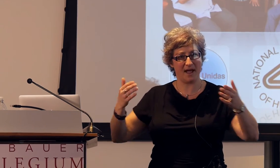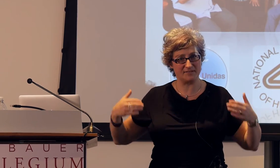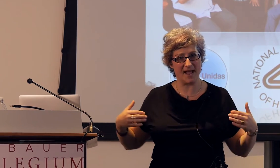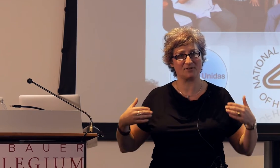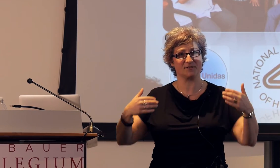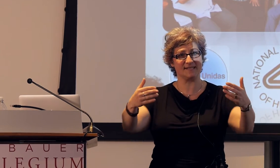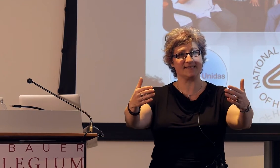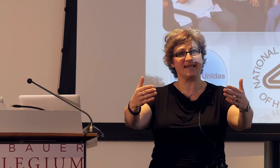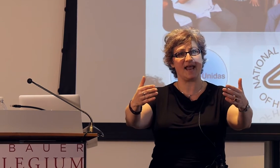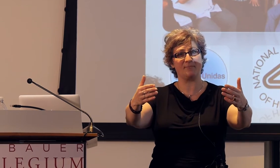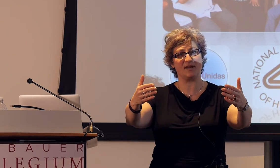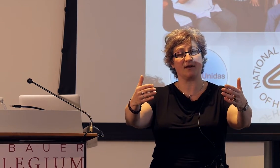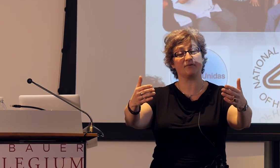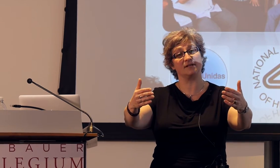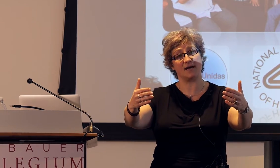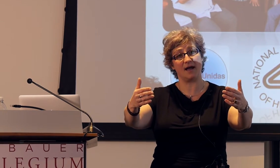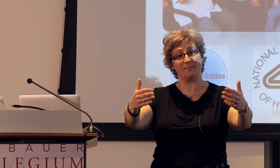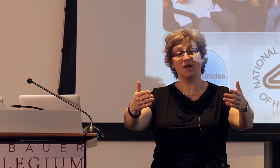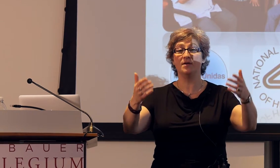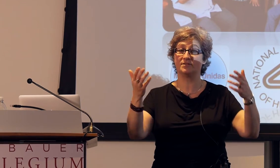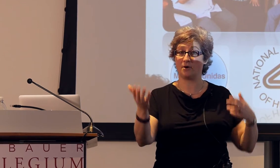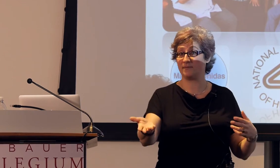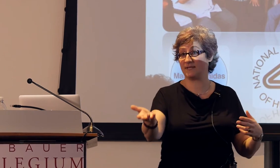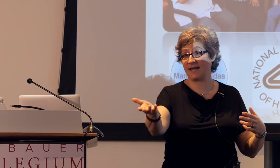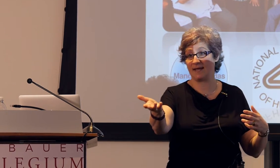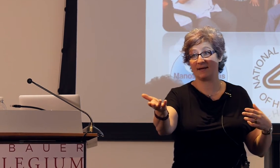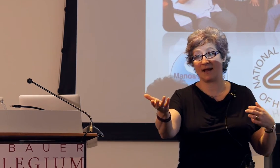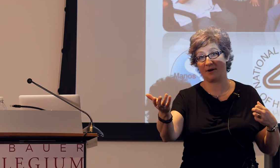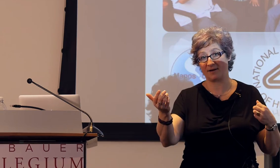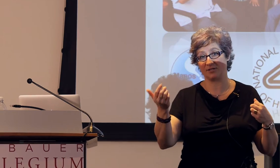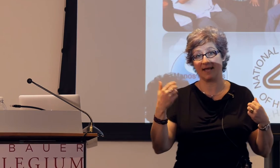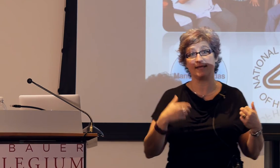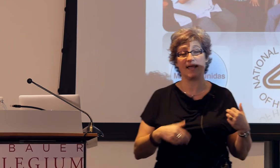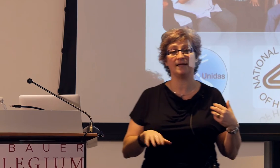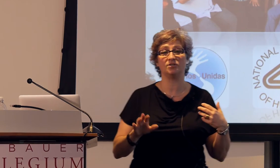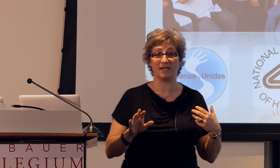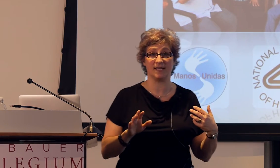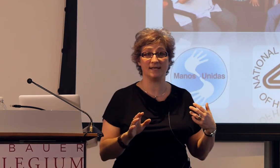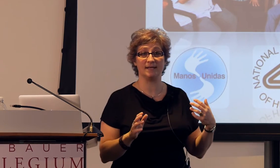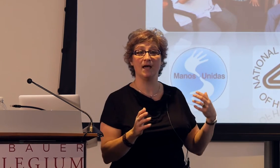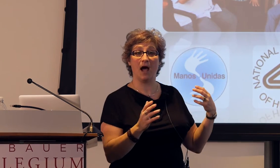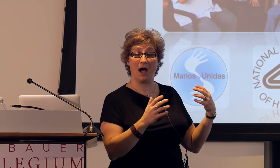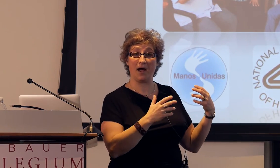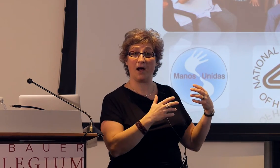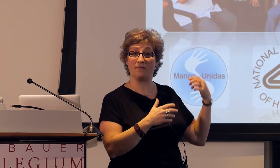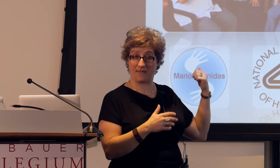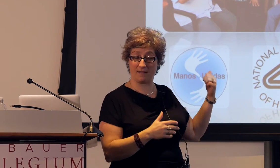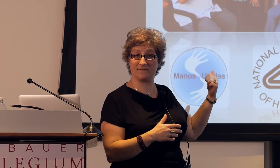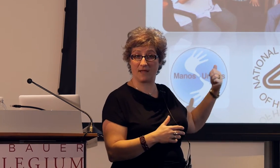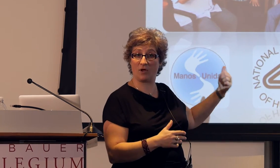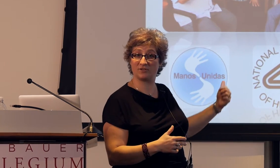We have to actually see it happening in real time, so Diane and I are actually engaged in that longitudinal